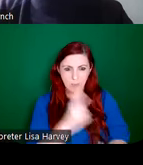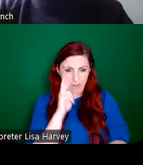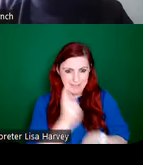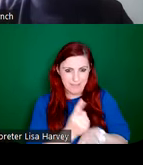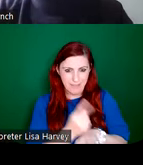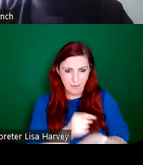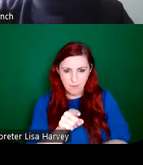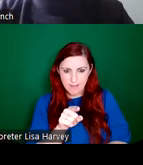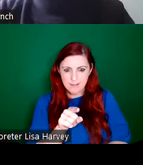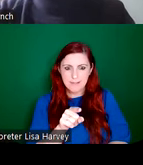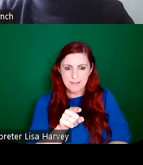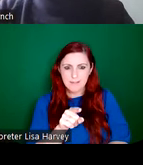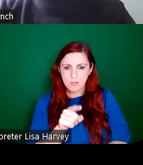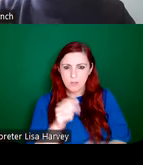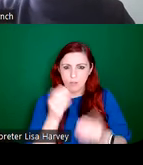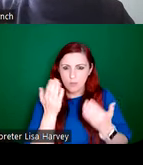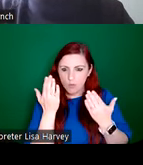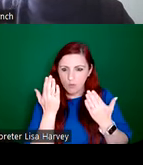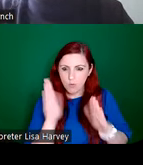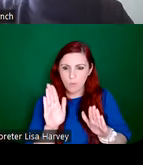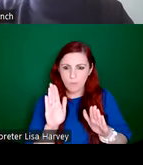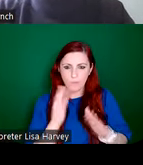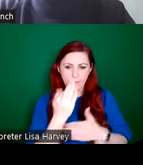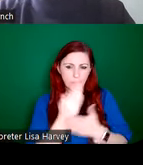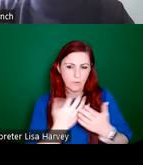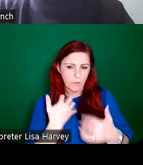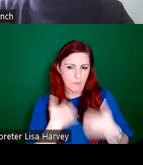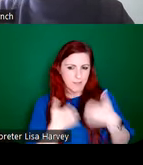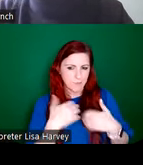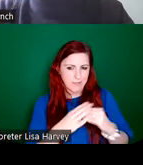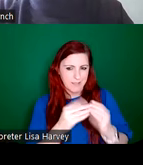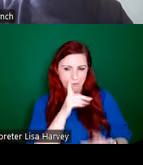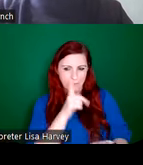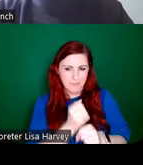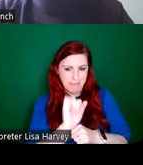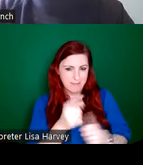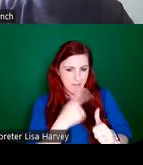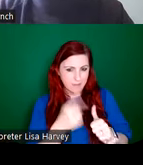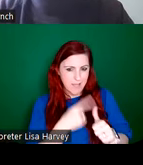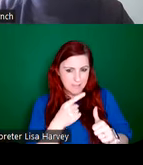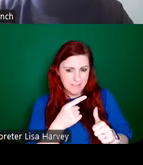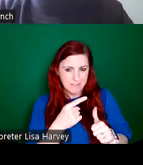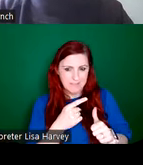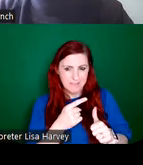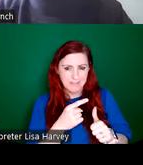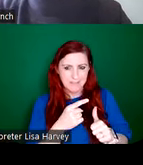there's a few interesting things to note about this advertisement. It was, Sarah